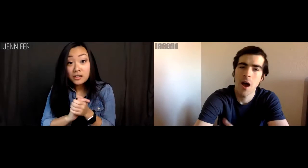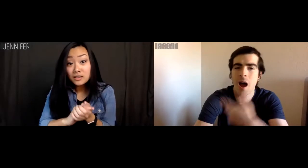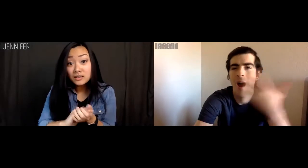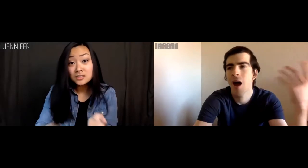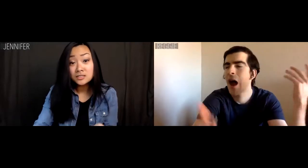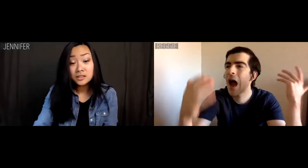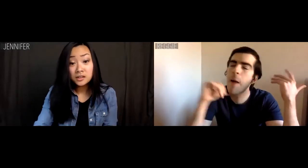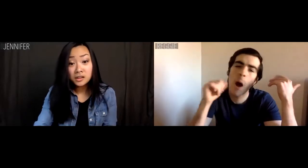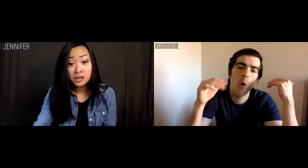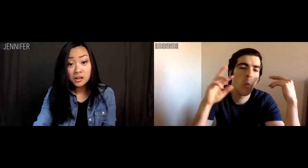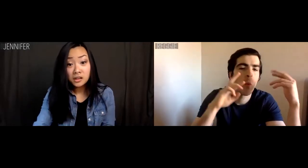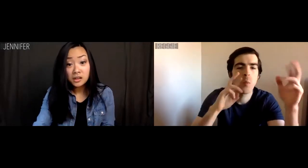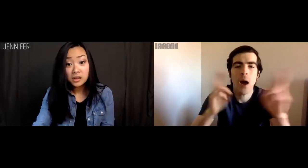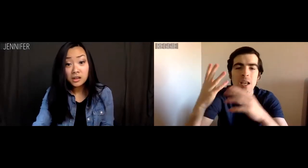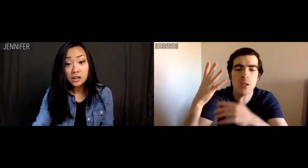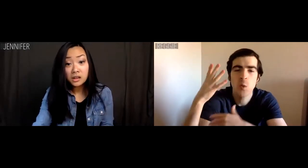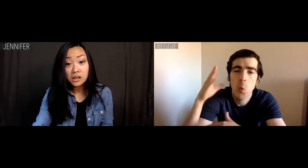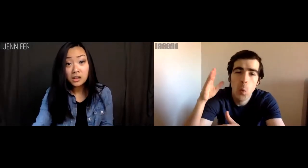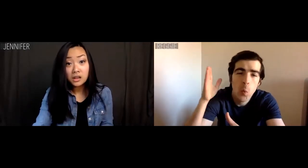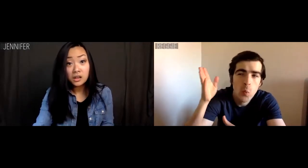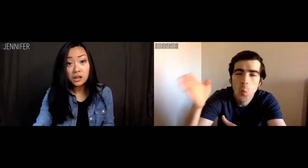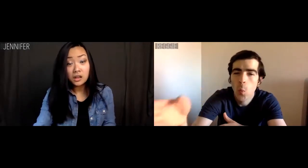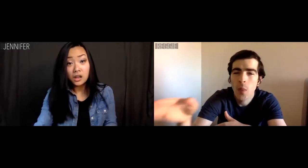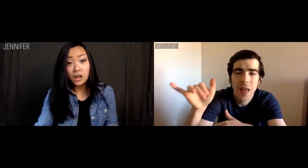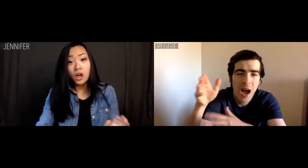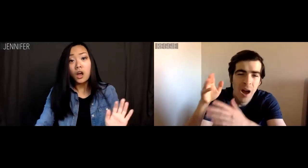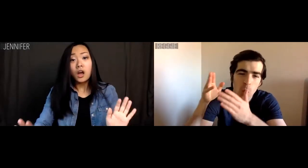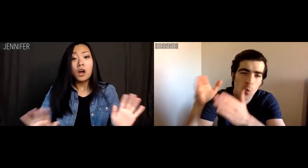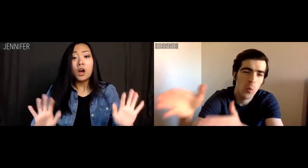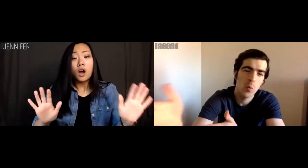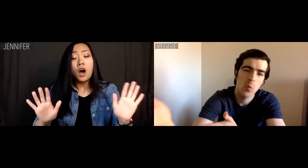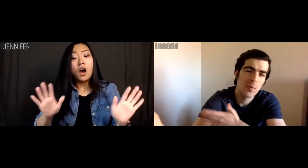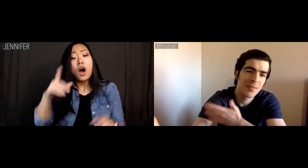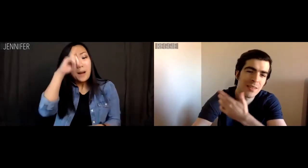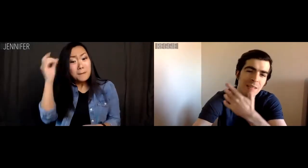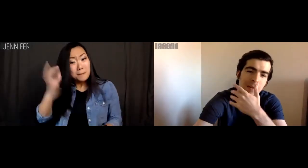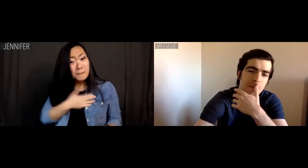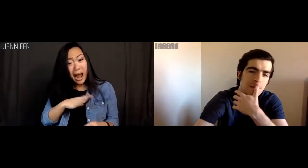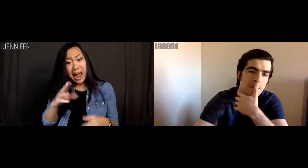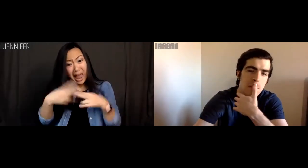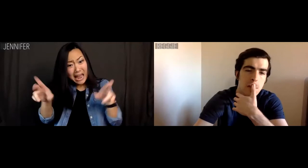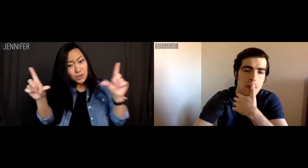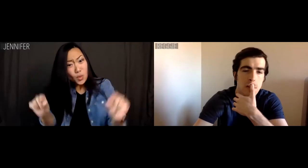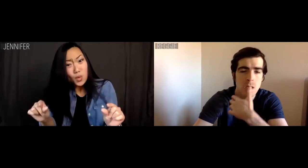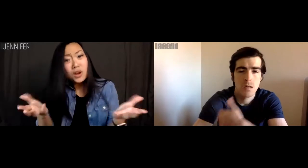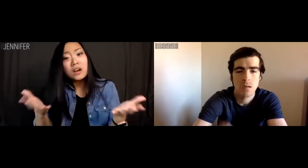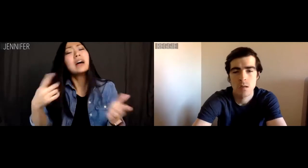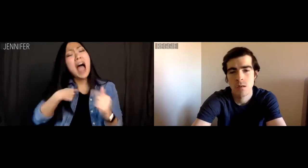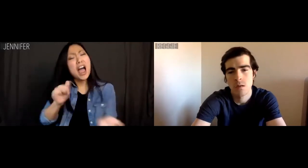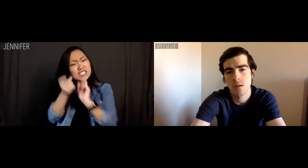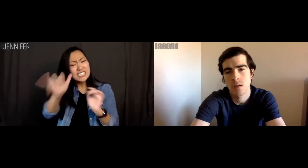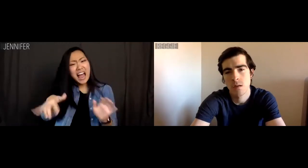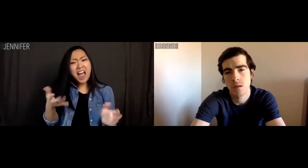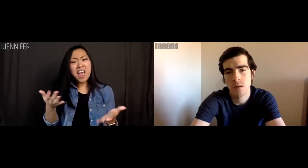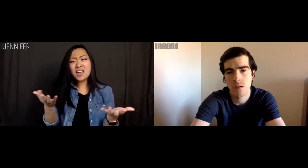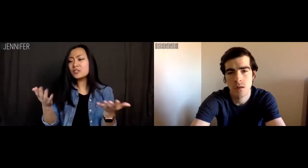Reggie: I'm not ready to go down that road. Jennifer: Is it because of my biological clock? I can change that.